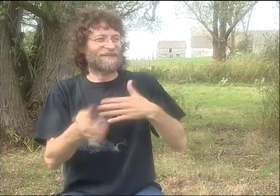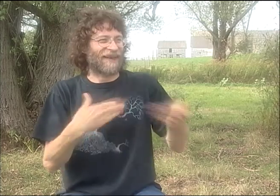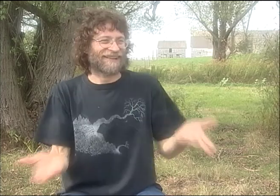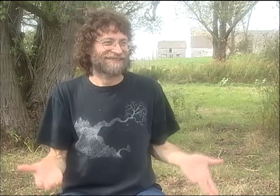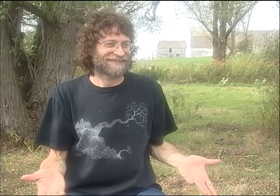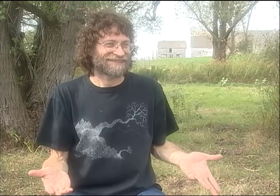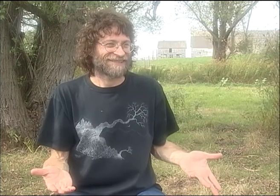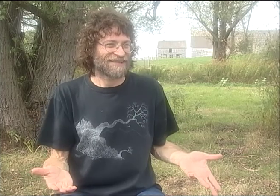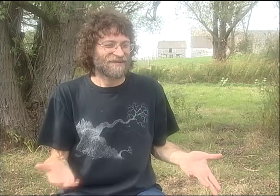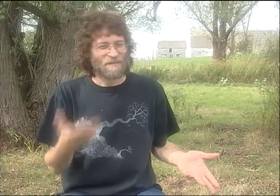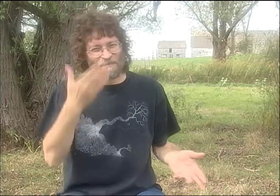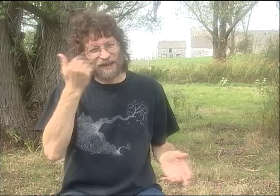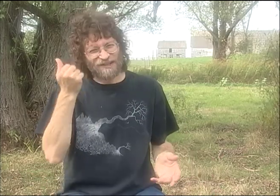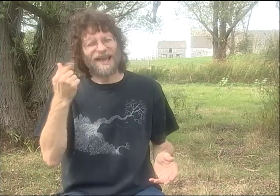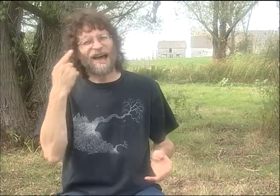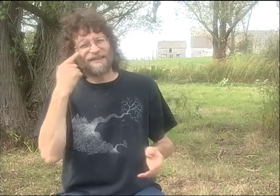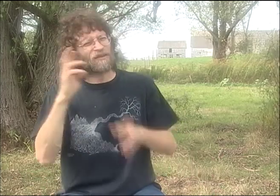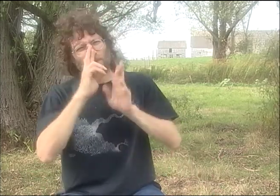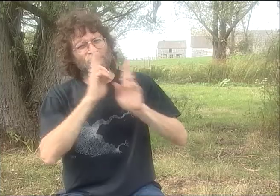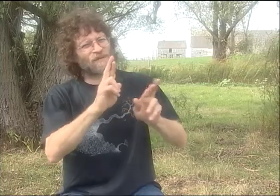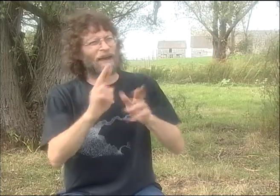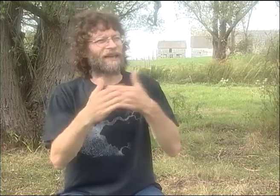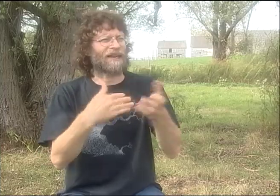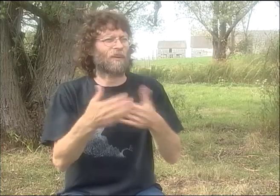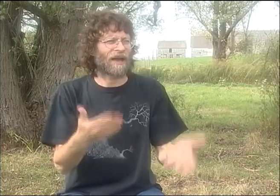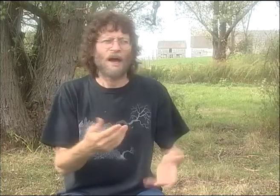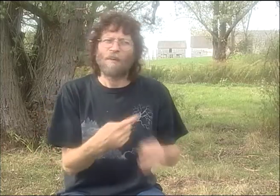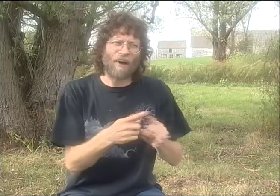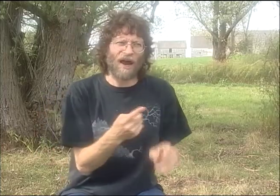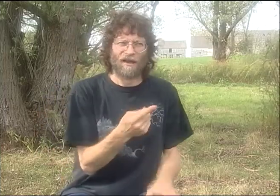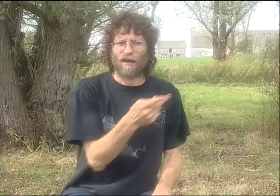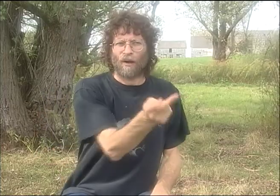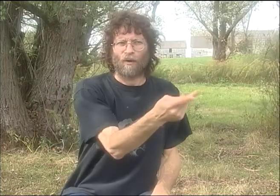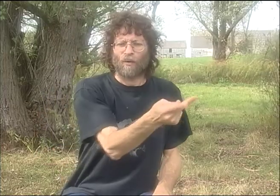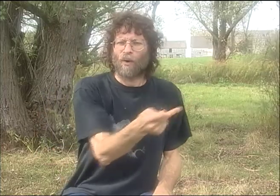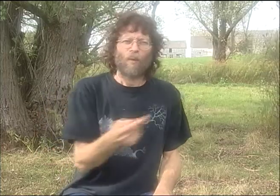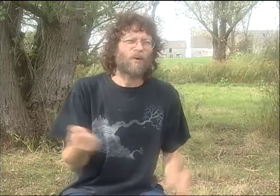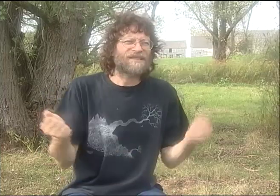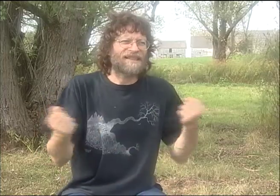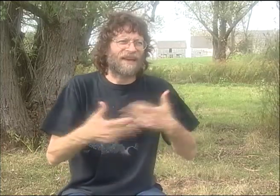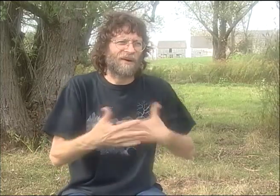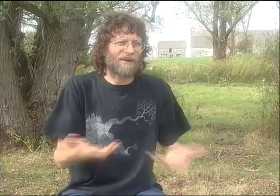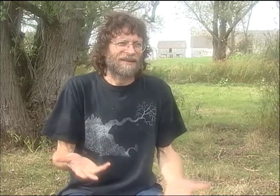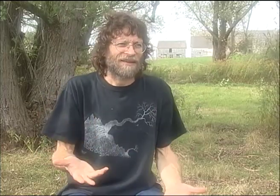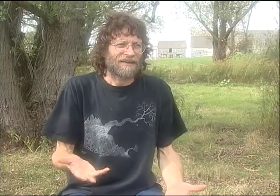AND LIKED WHAT PETER AND DEBBIE WERE DOING. BUT IT DIDN'T MATTER REALLY BECAUSE--